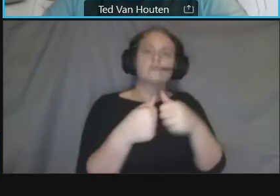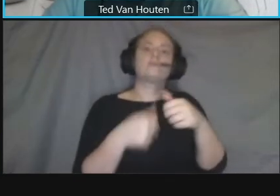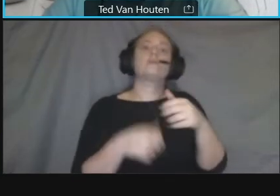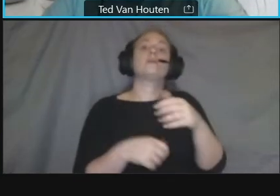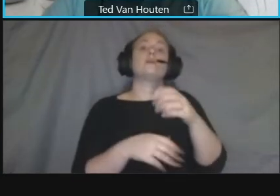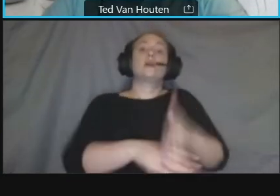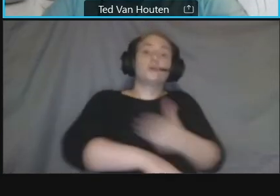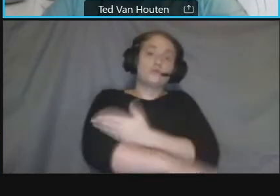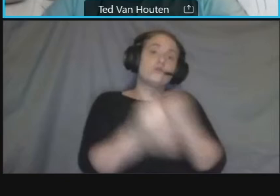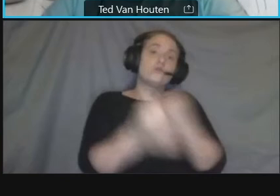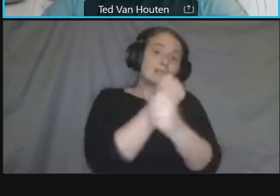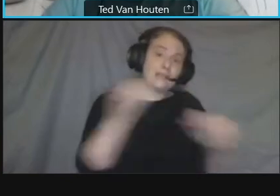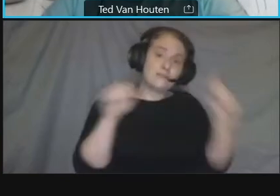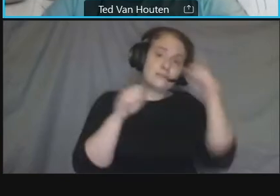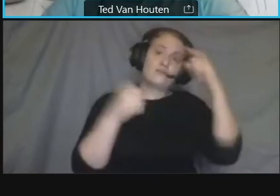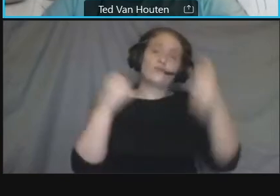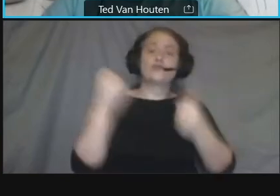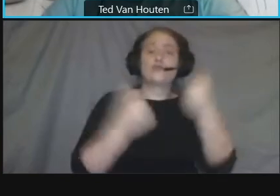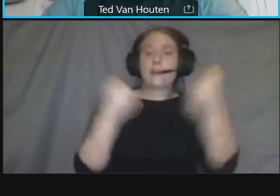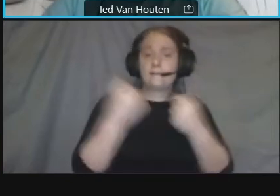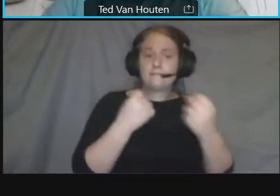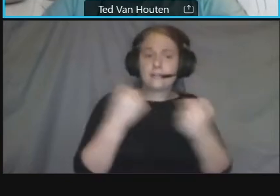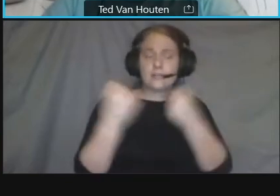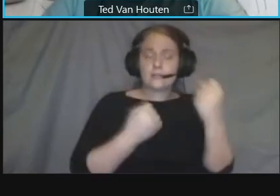consider additional options such as a bike lane